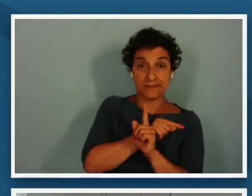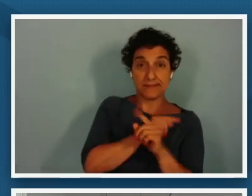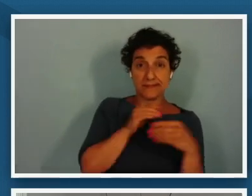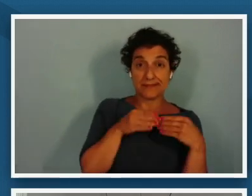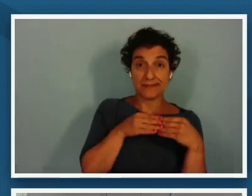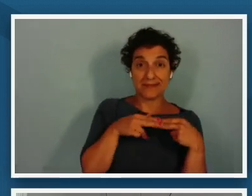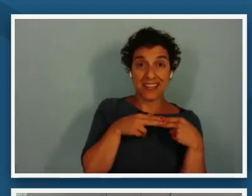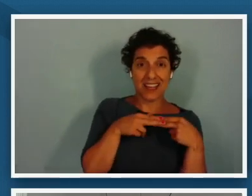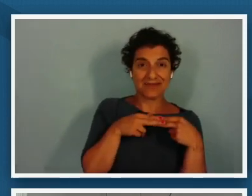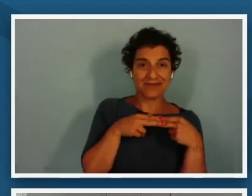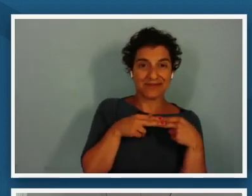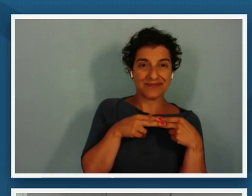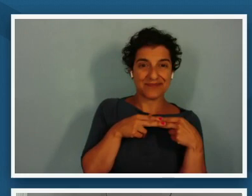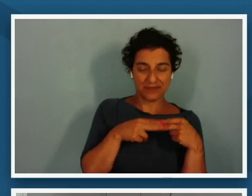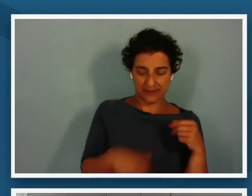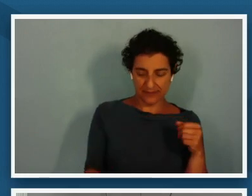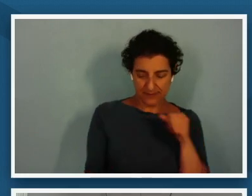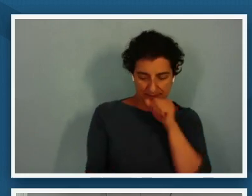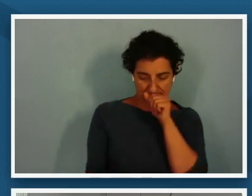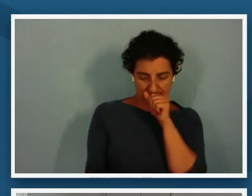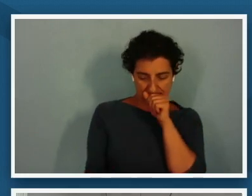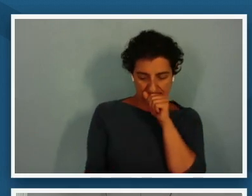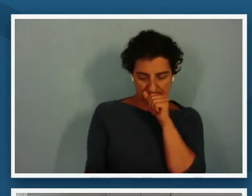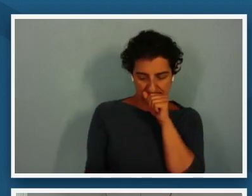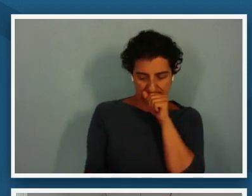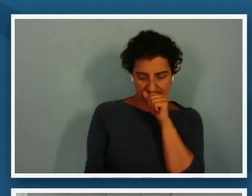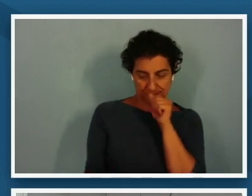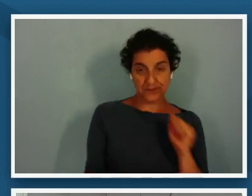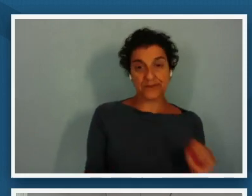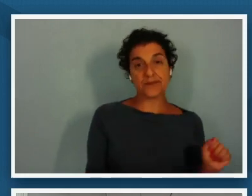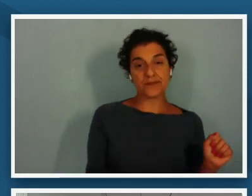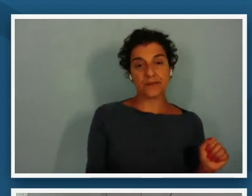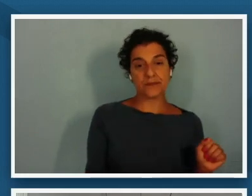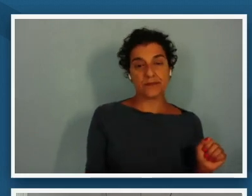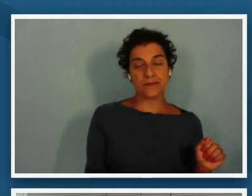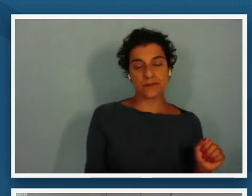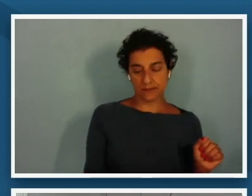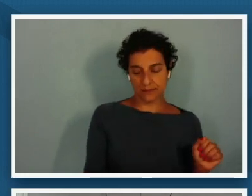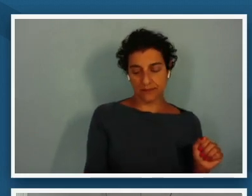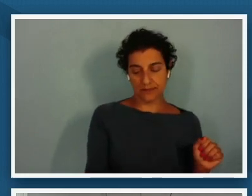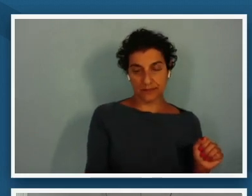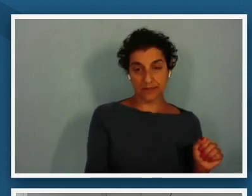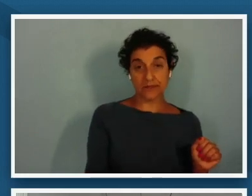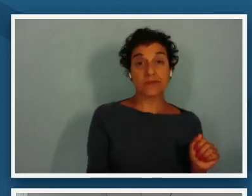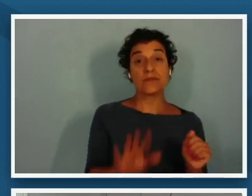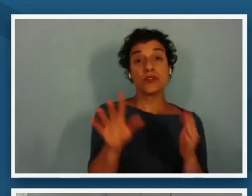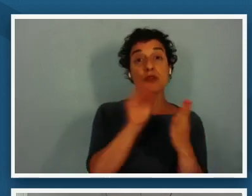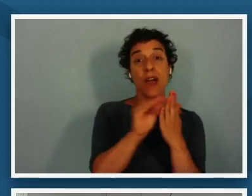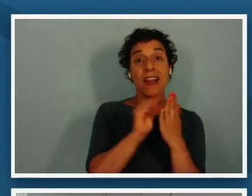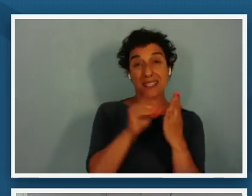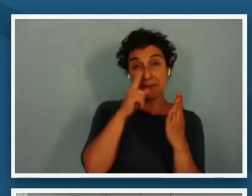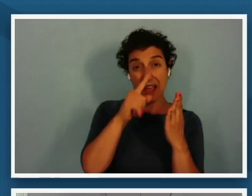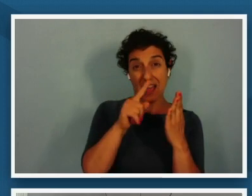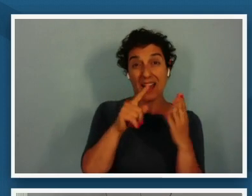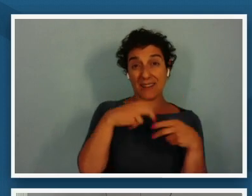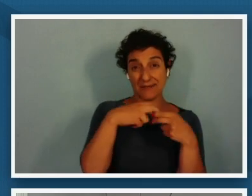um what i'm going to do is ask you to put a pause on your writing